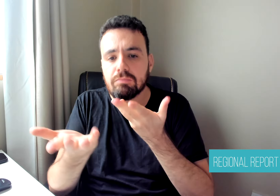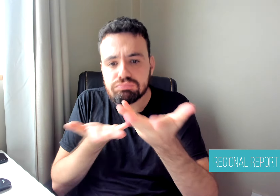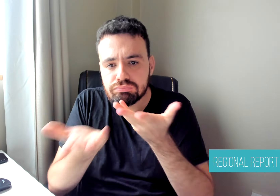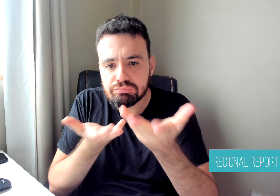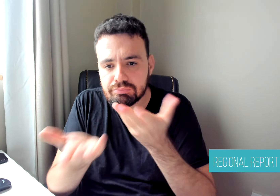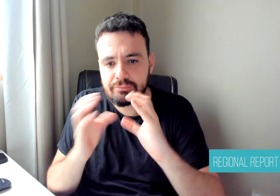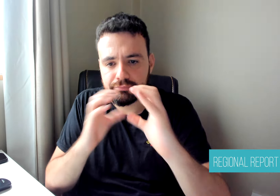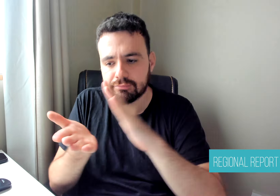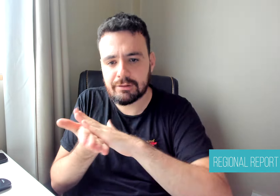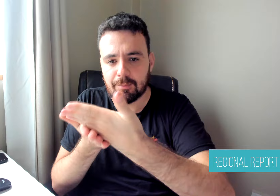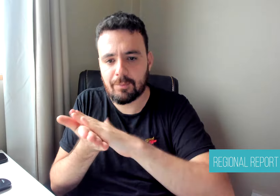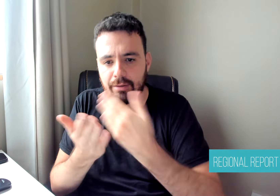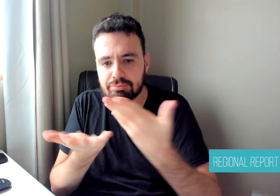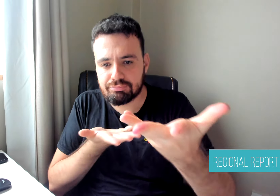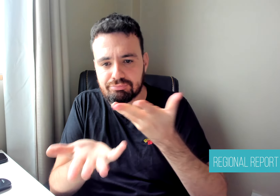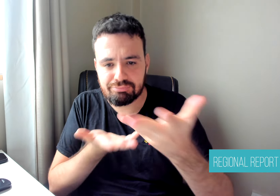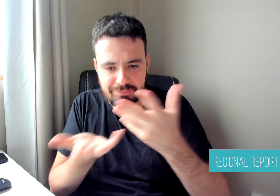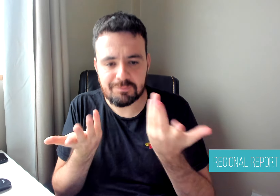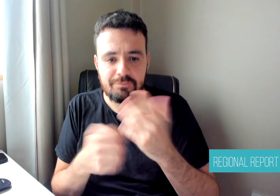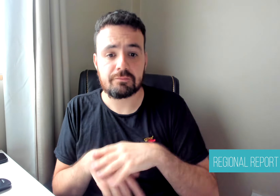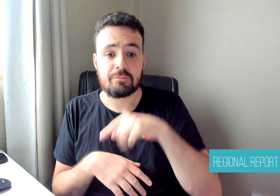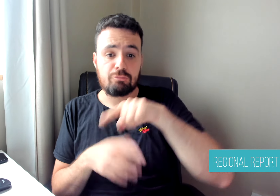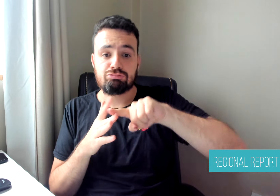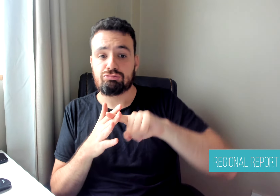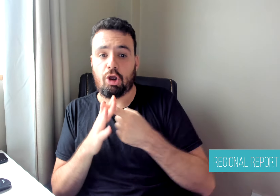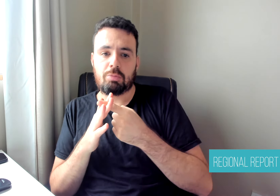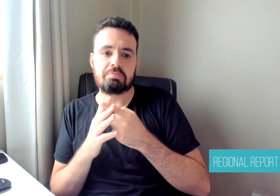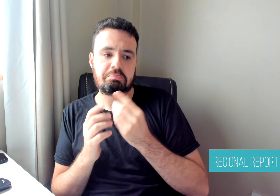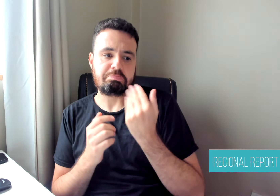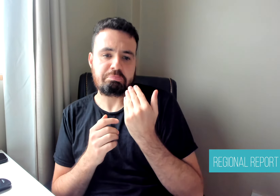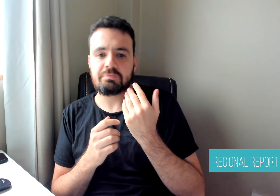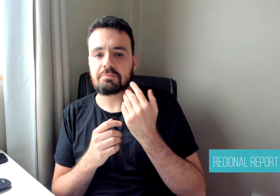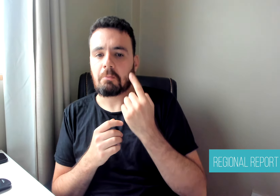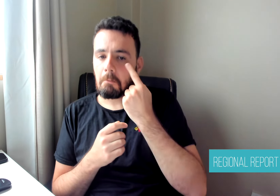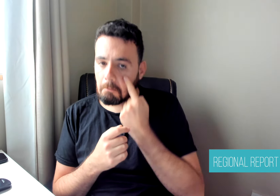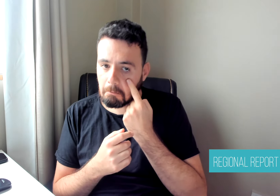for three months while details are refined for the final delivery